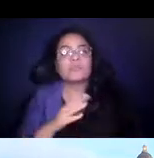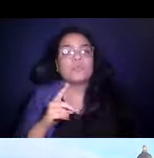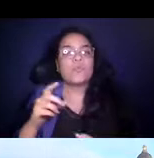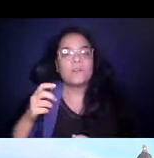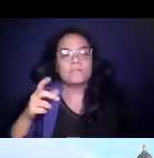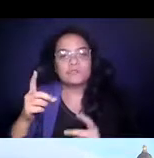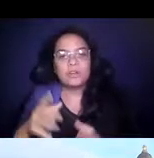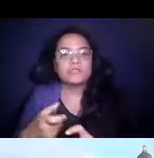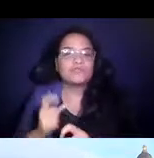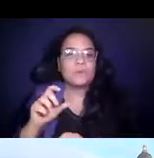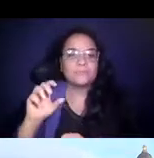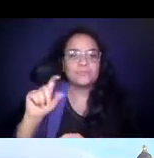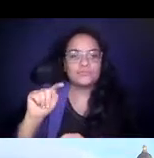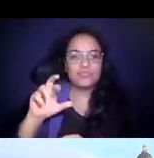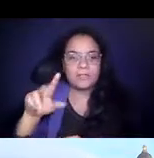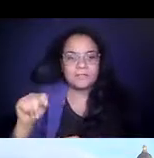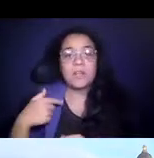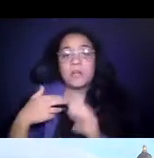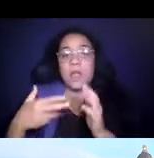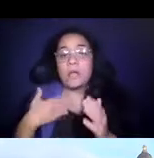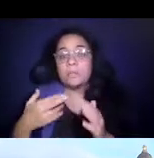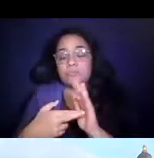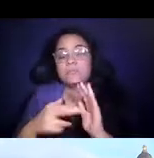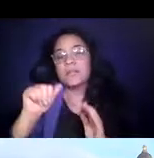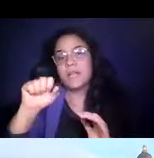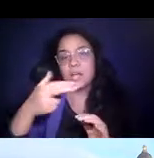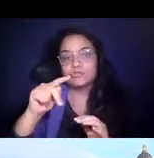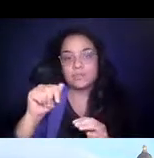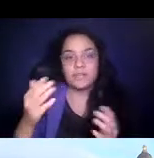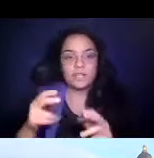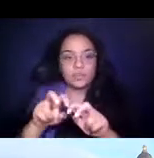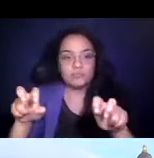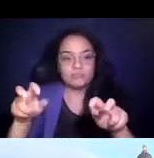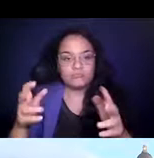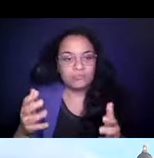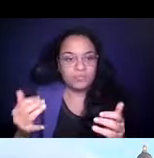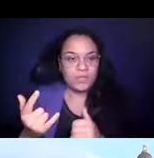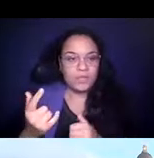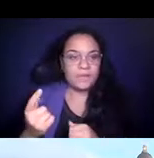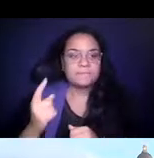14:24:40 I'm happy to represent AASHTO today as chair of the council on public transportation